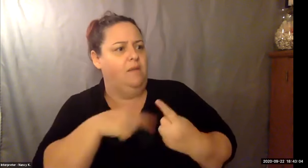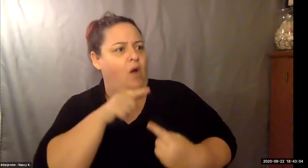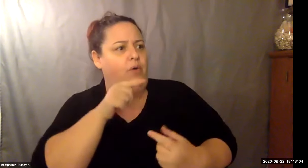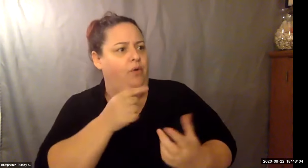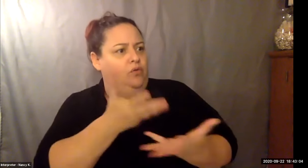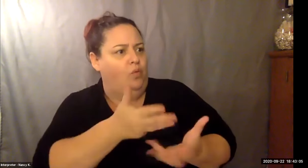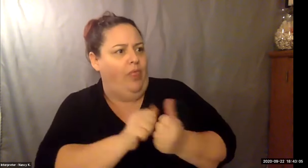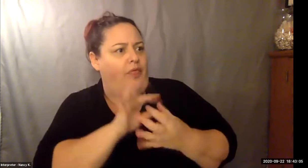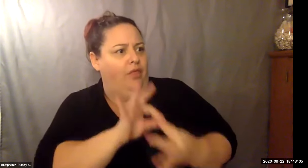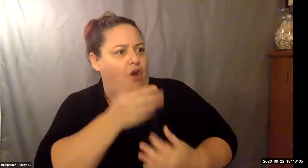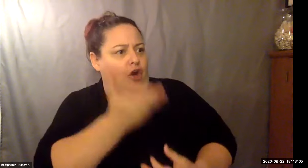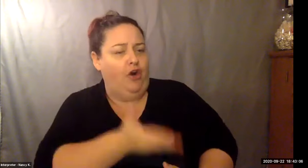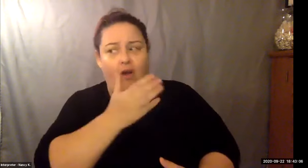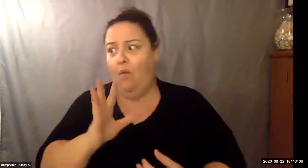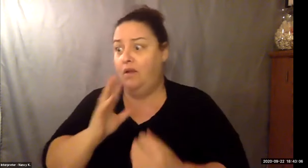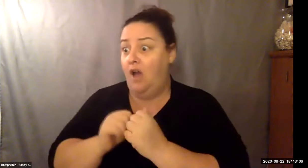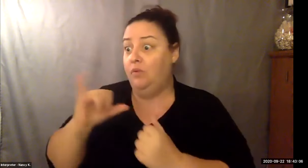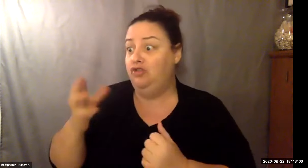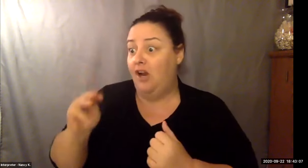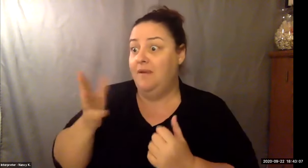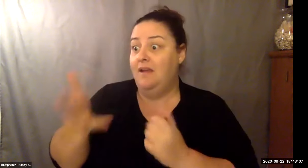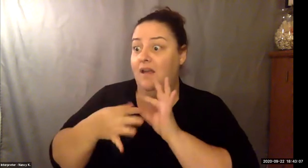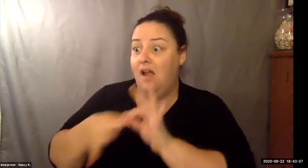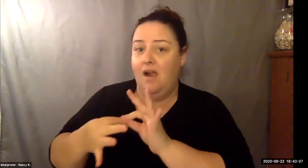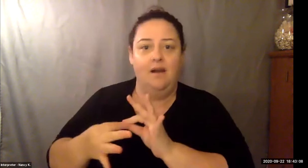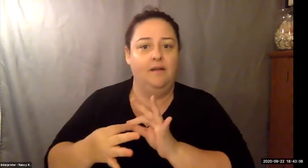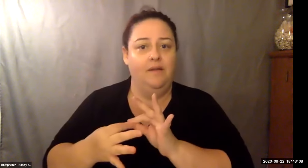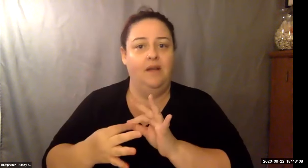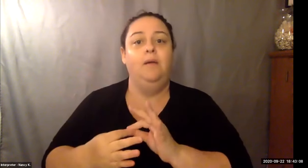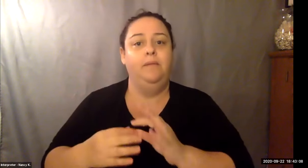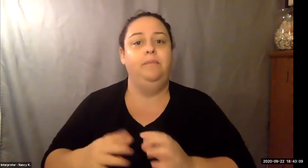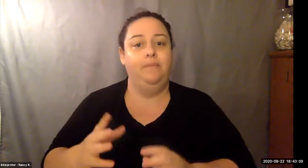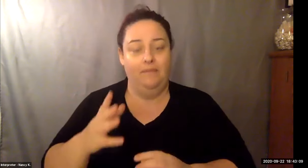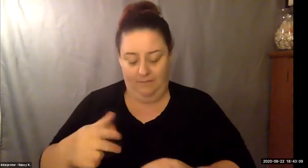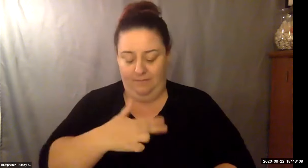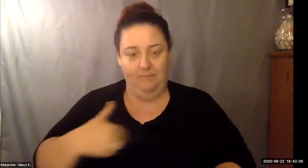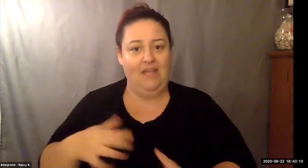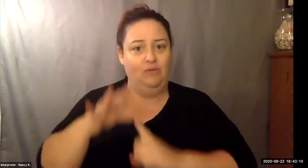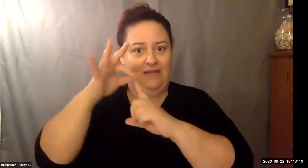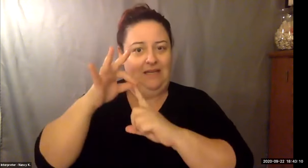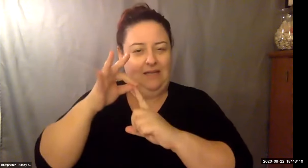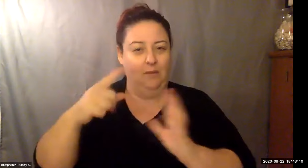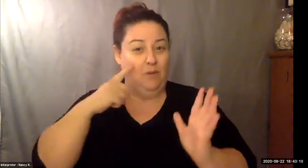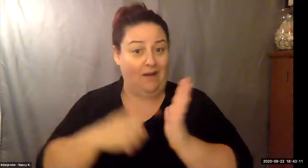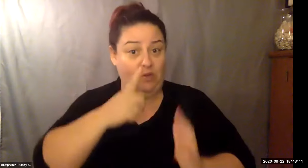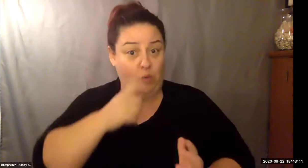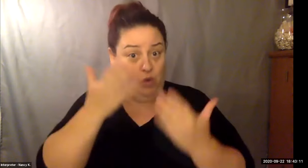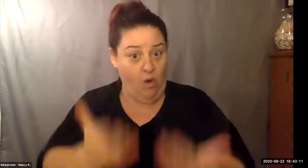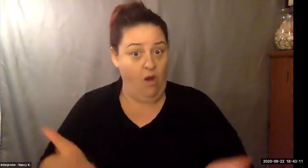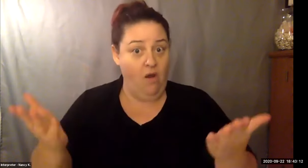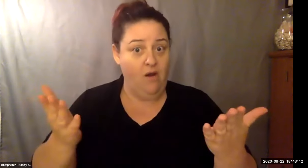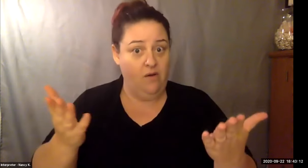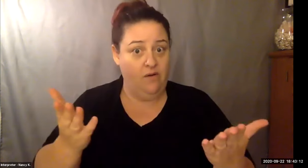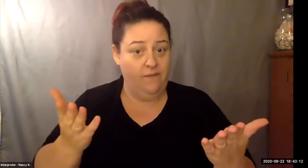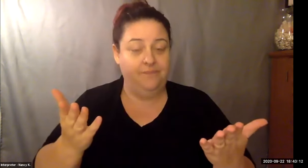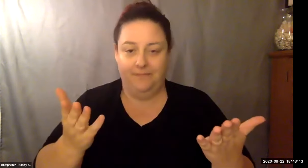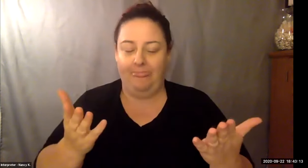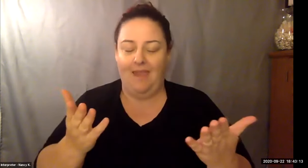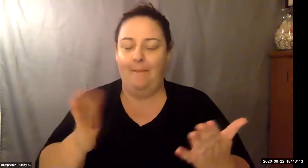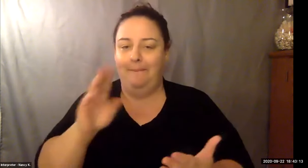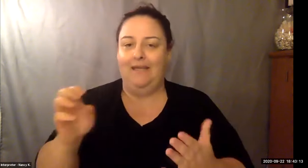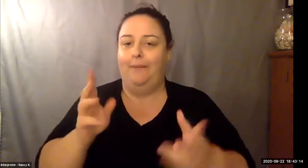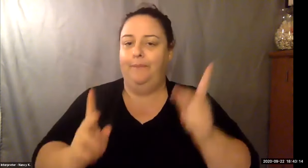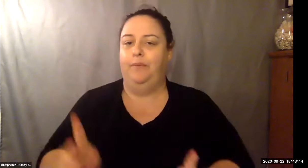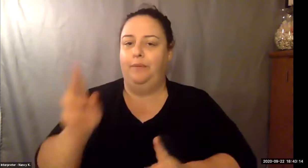Keith Wolling: I live by people I connect with people I want to interact with people and whether I have to sit six feet apart or have a cup of coffee or do it virtually or just by the phone, you missed that.